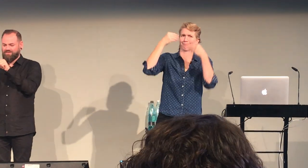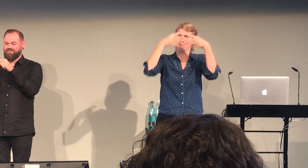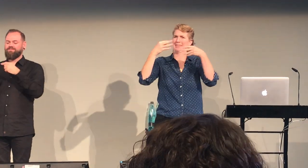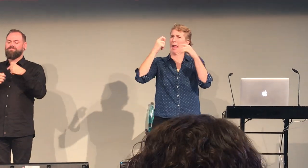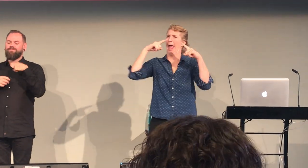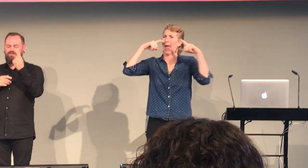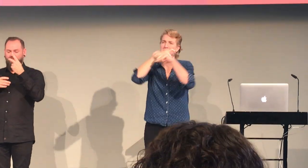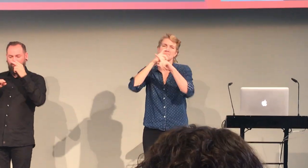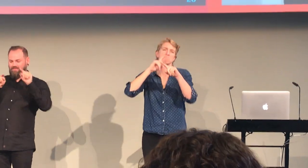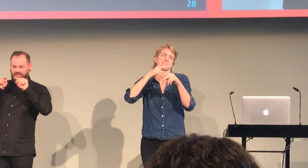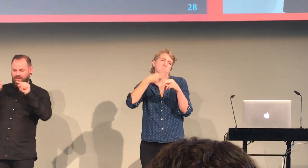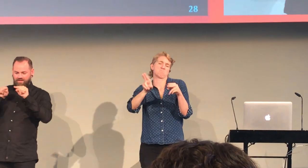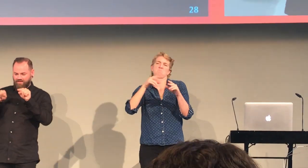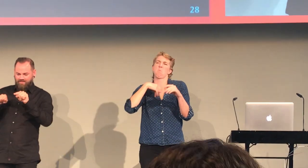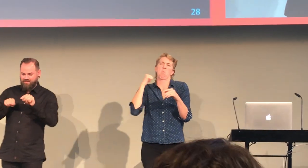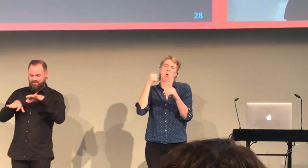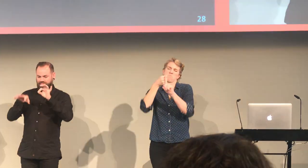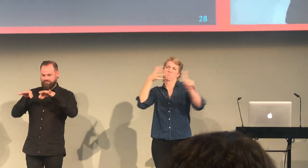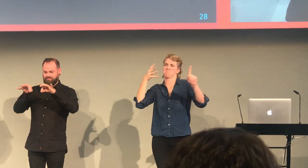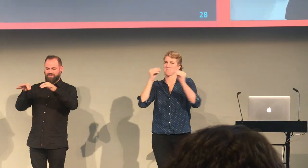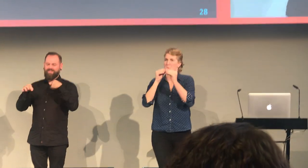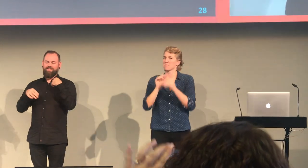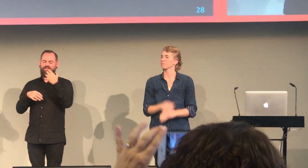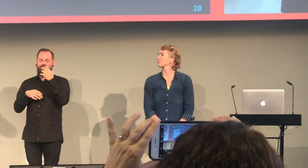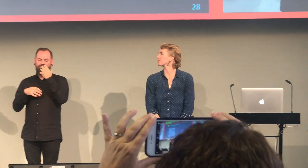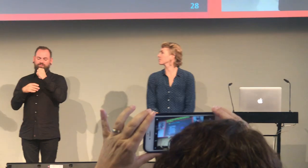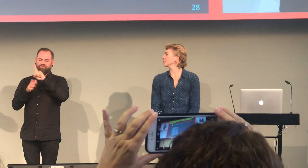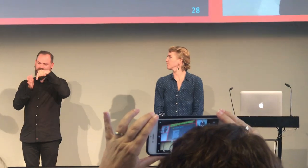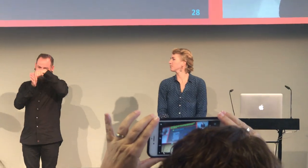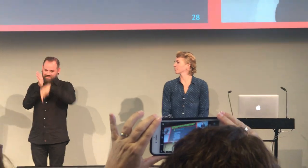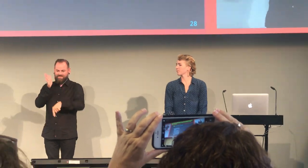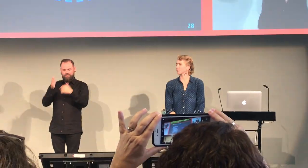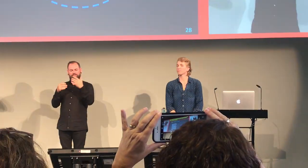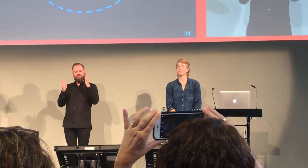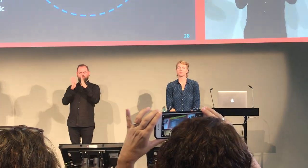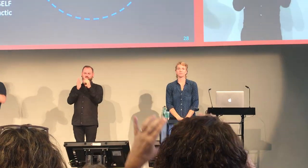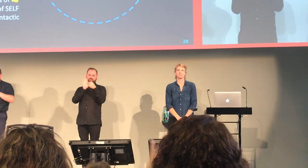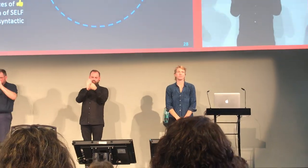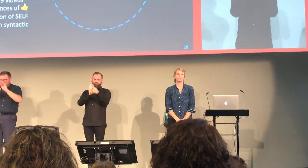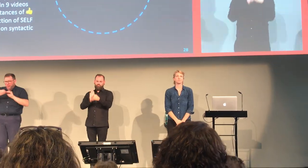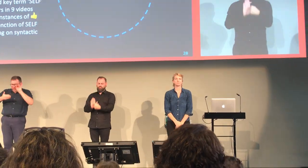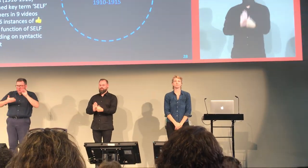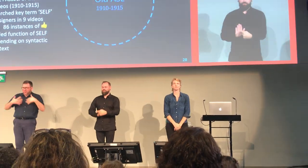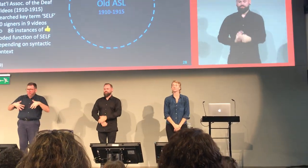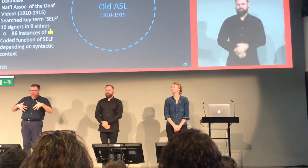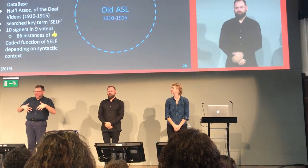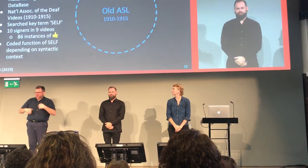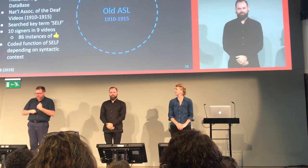which I will show you in detail later. I can elaborate more, it's not that complicated.